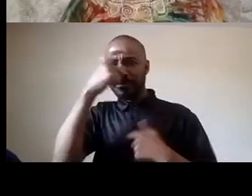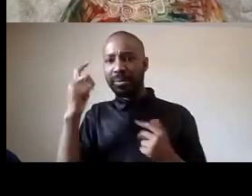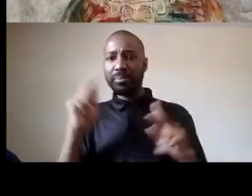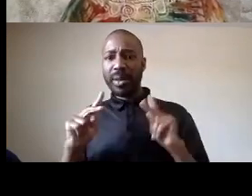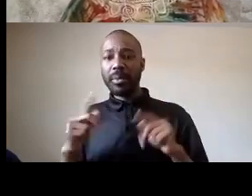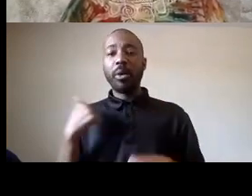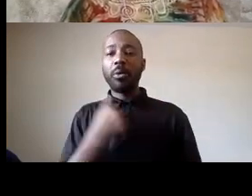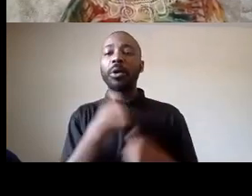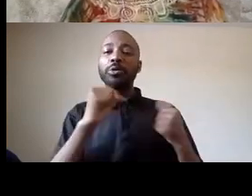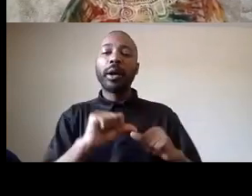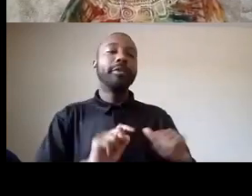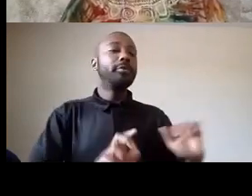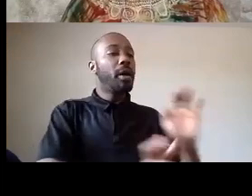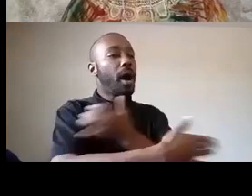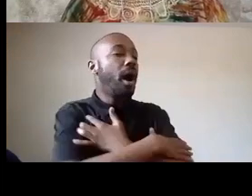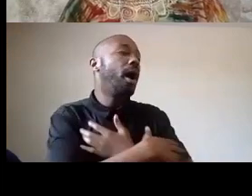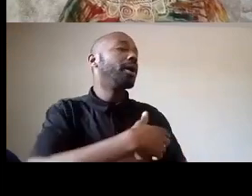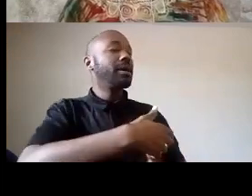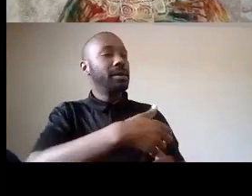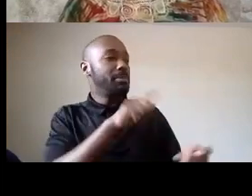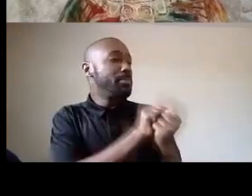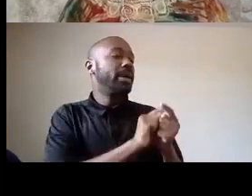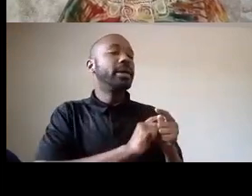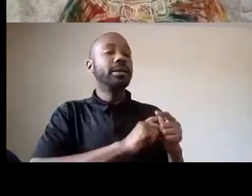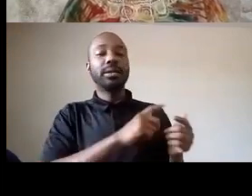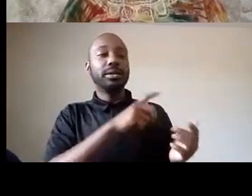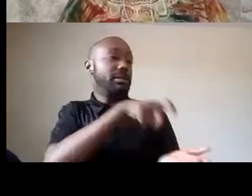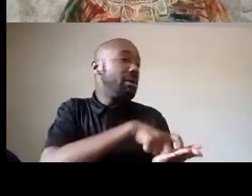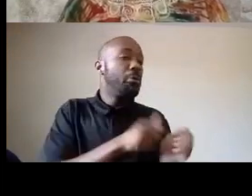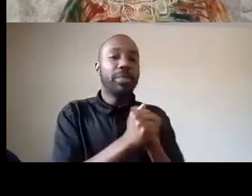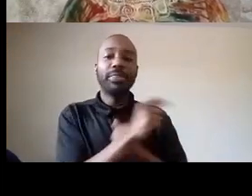we're not trying to meet with them even we're trying to say that we want